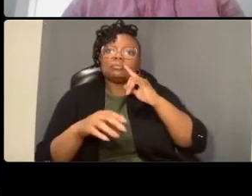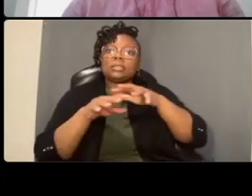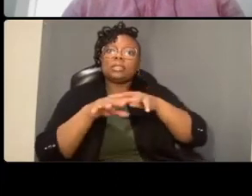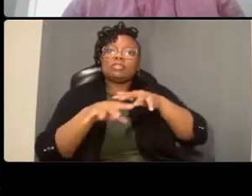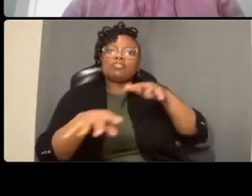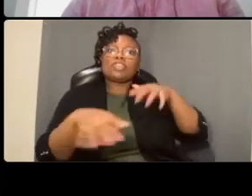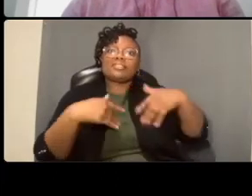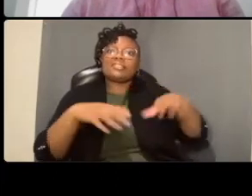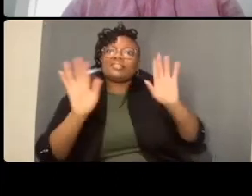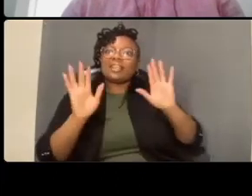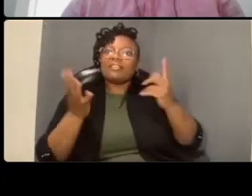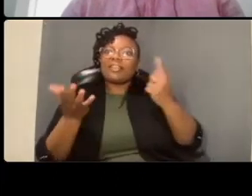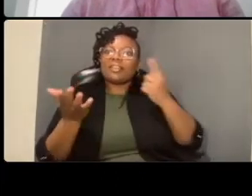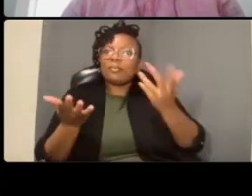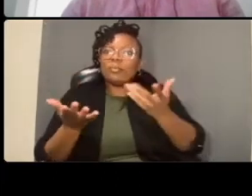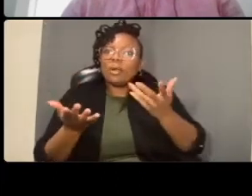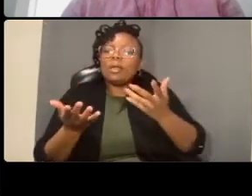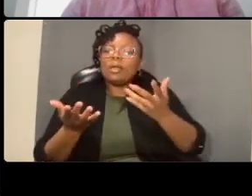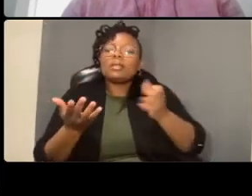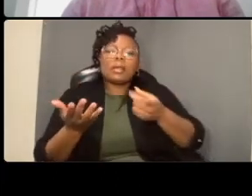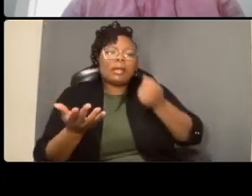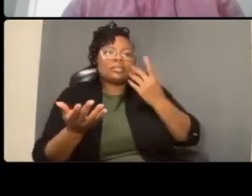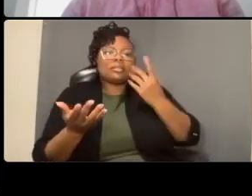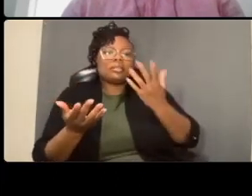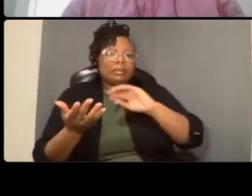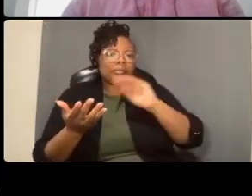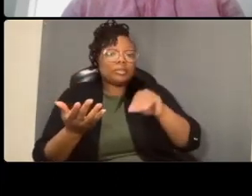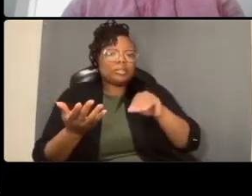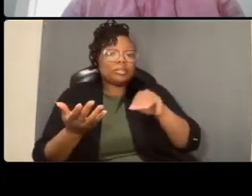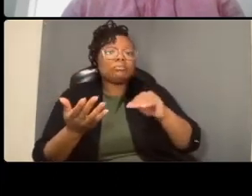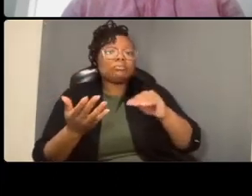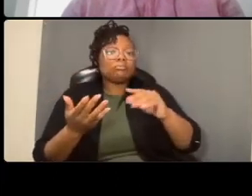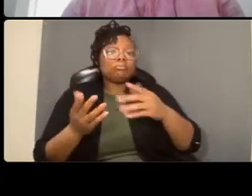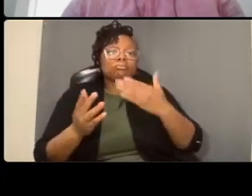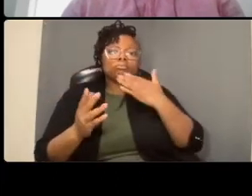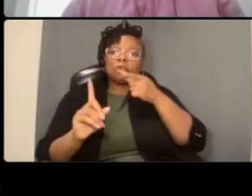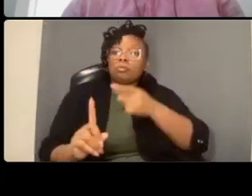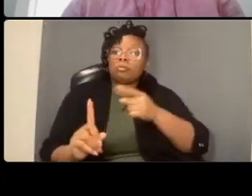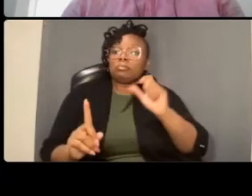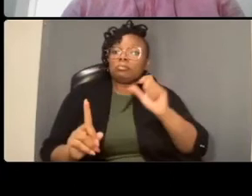but how are we thinking about what you're going to be doing on reno in connection with school guards